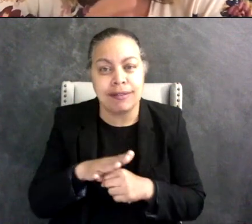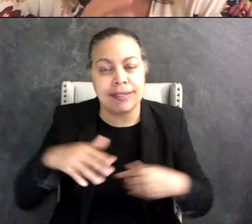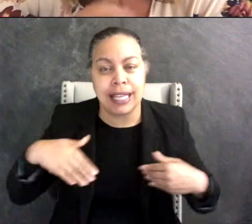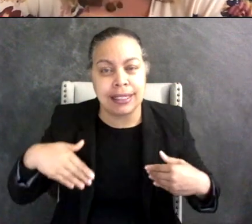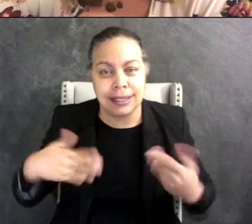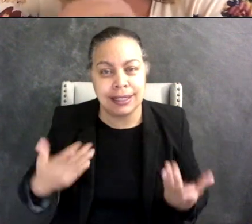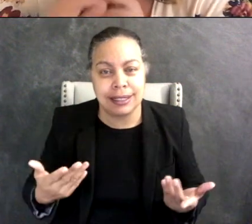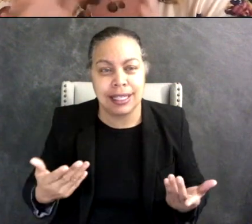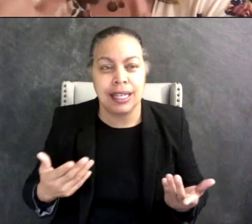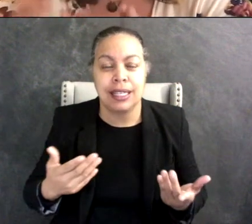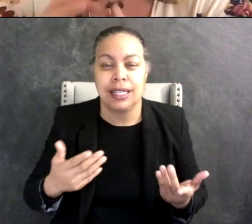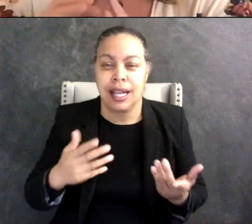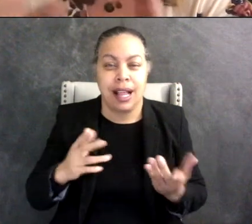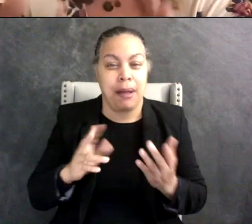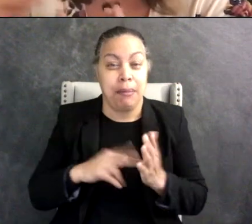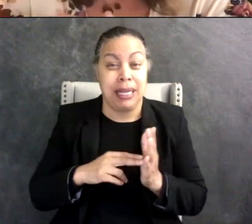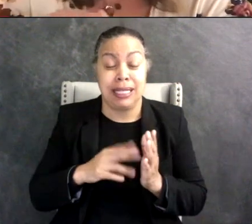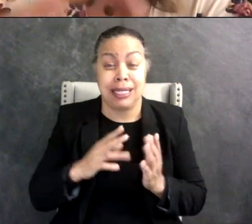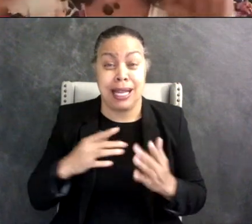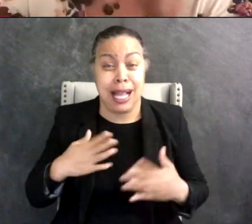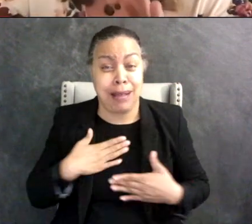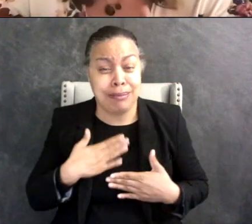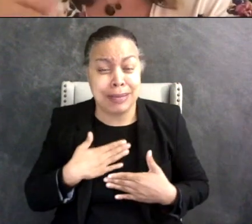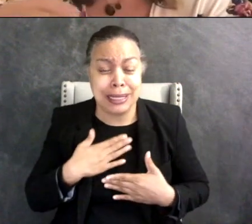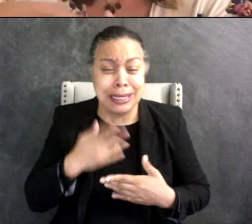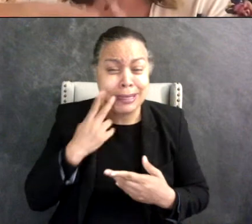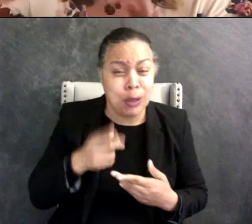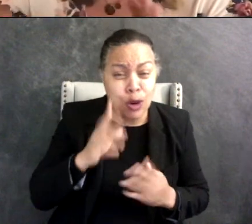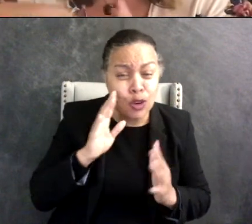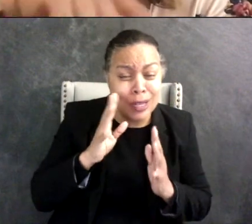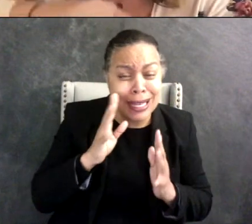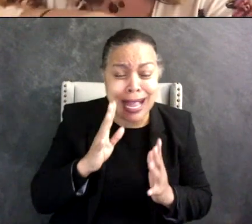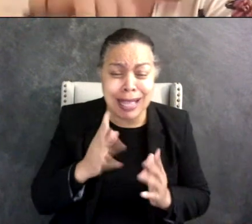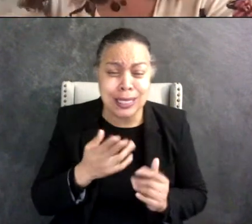have like taken the joy out of seeing her create this you know cute little - and she makes them